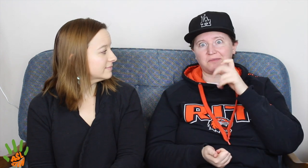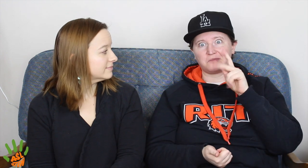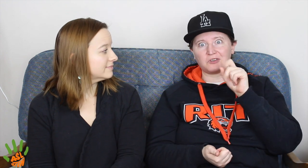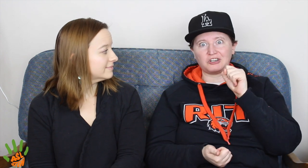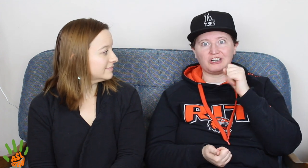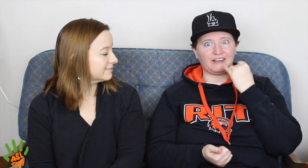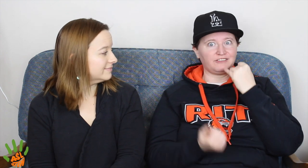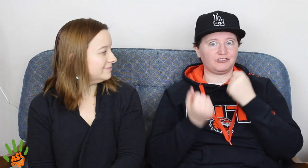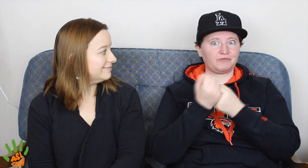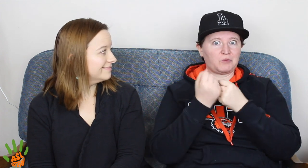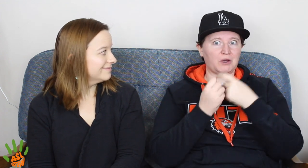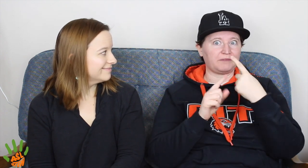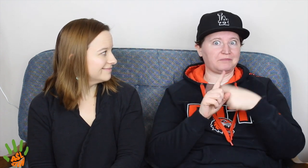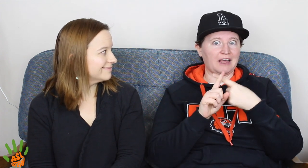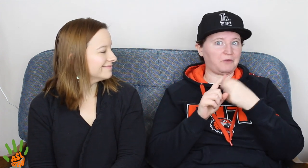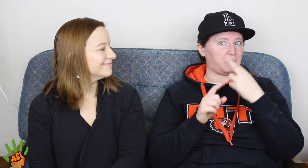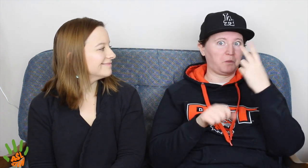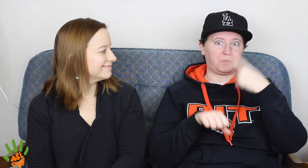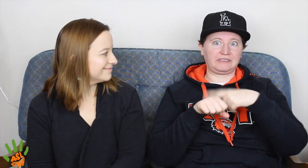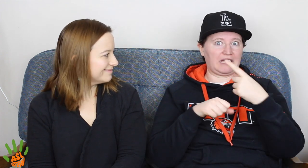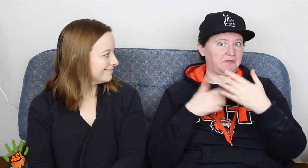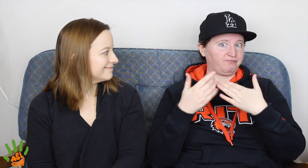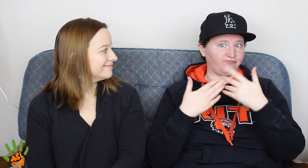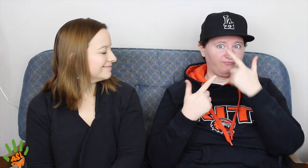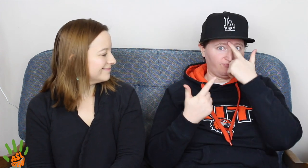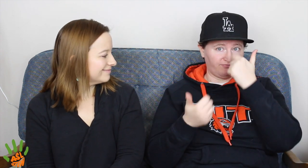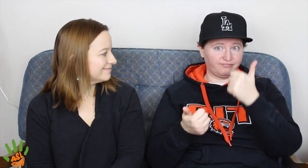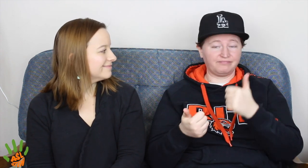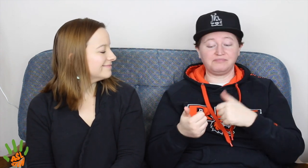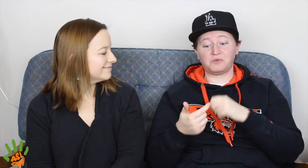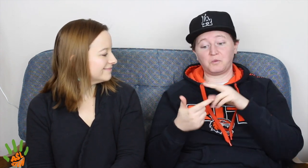There's some really cool perks on there if you want to provide monthly support.